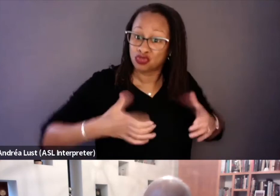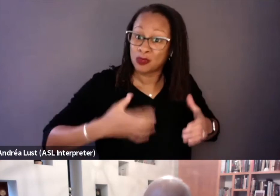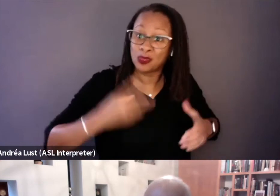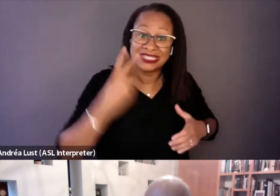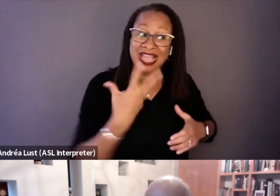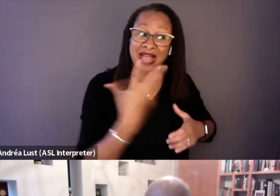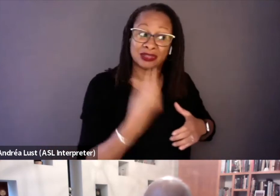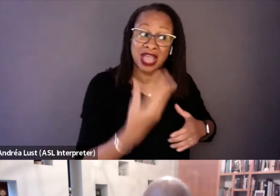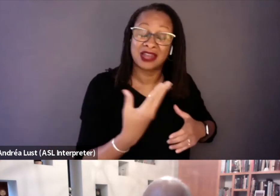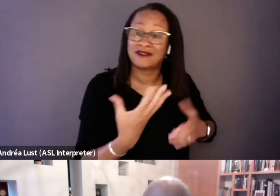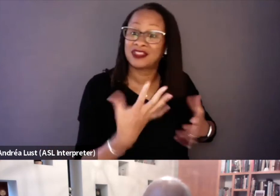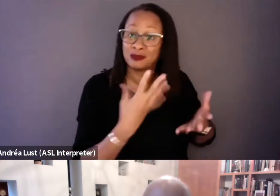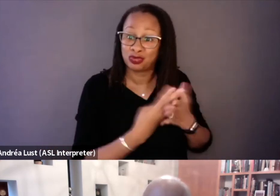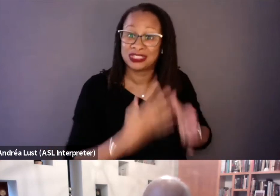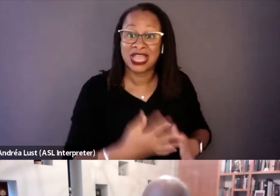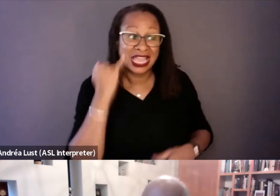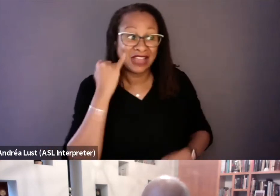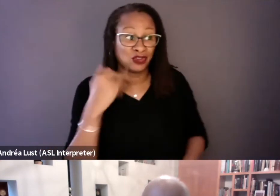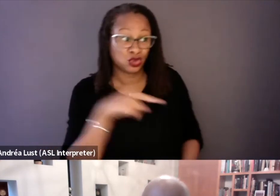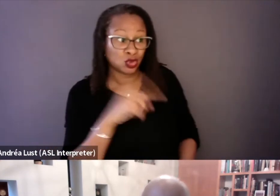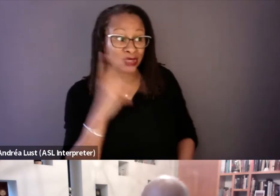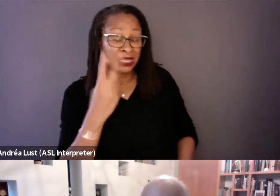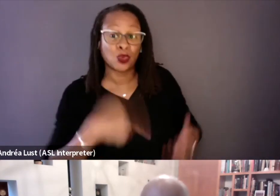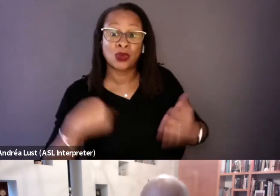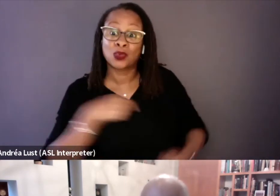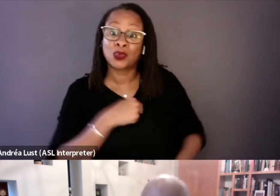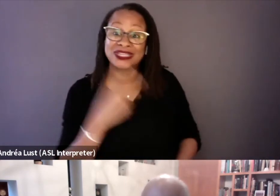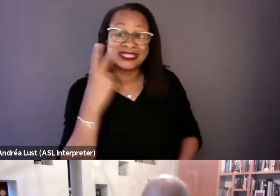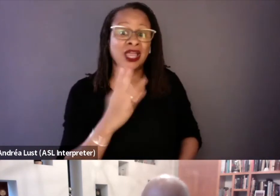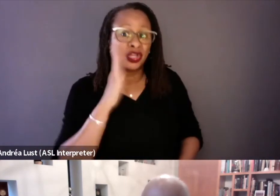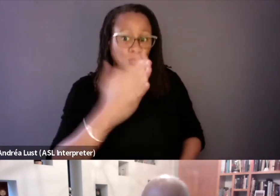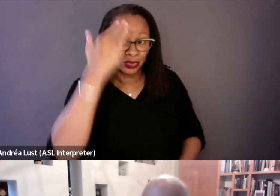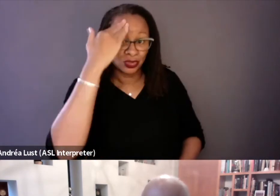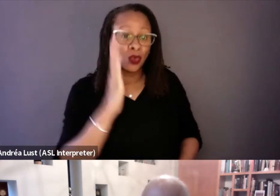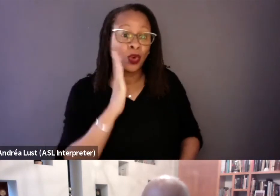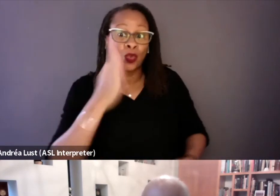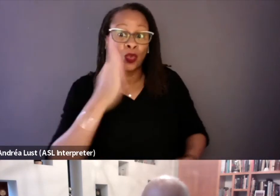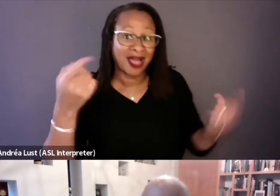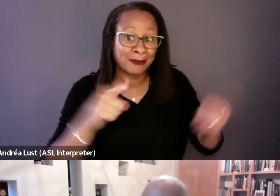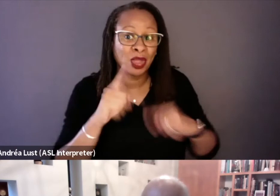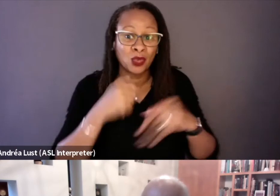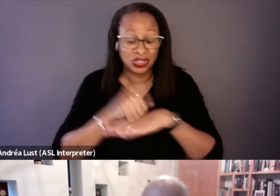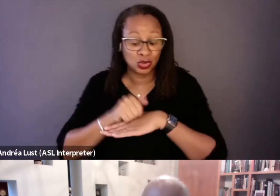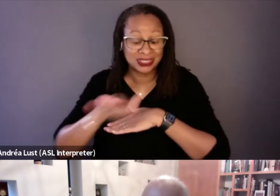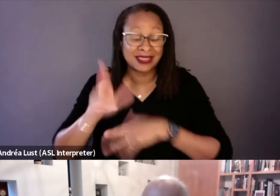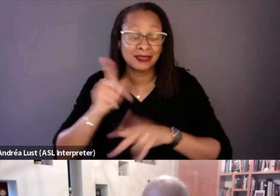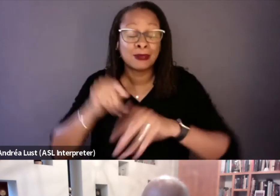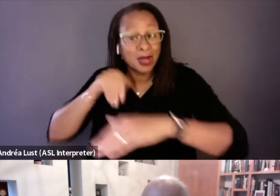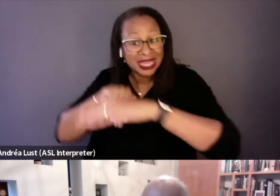because if you see what we see, then you will know what's going to happen when you send all of these people in four days later,